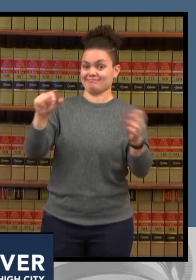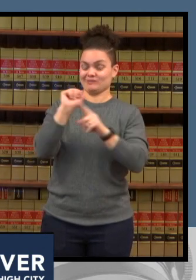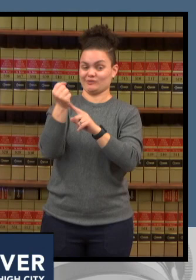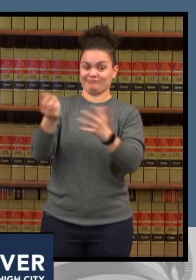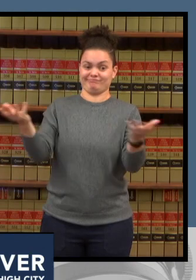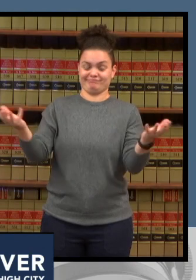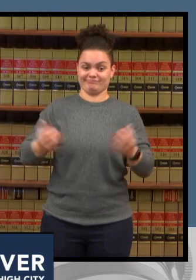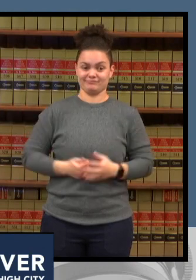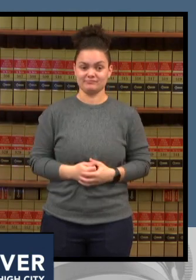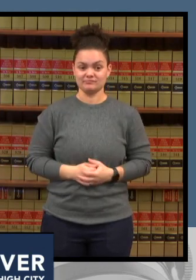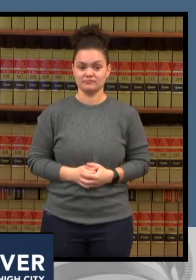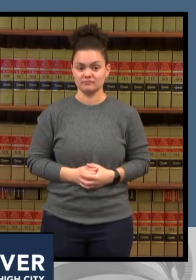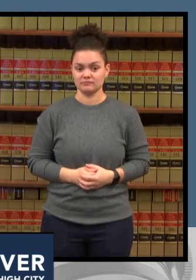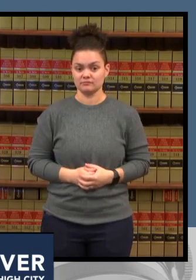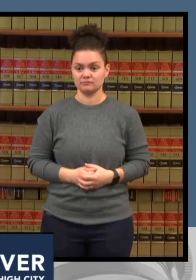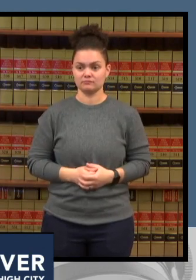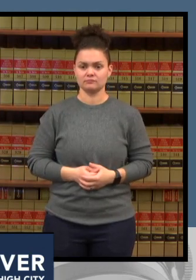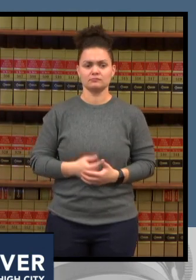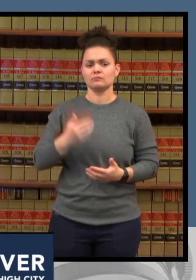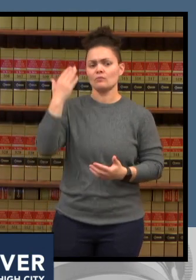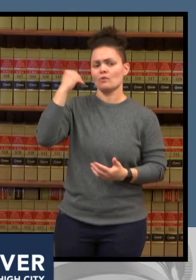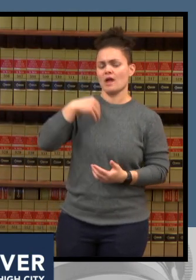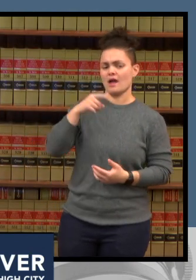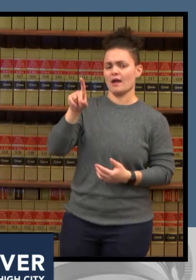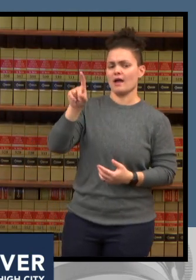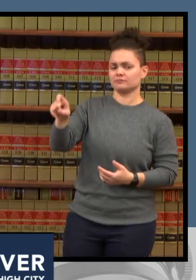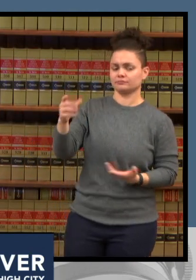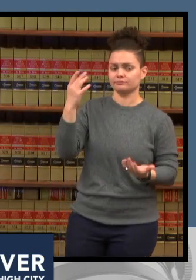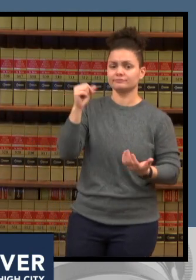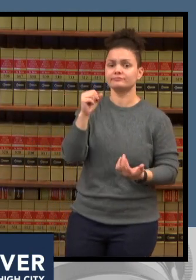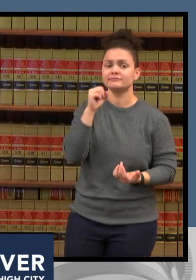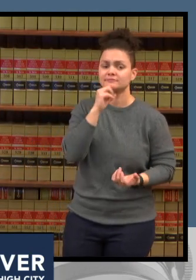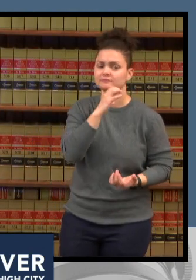arm before going to the hospital and that's just the kind of stuff and i think about people with